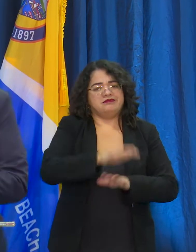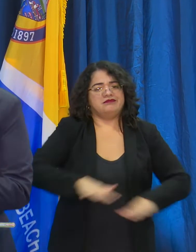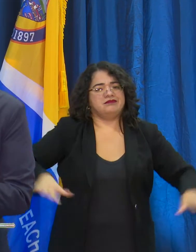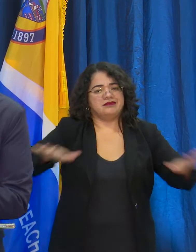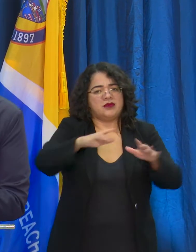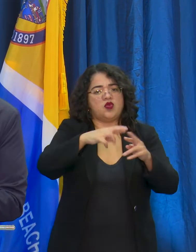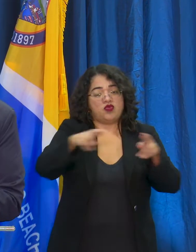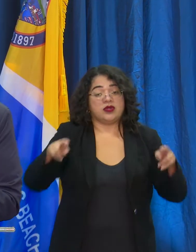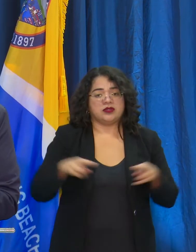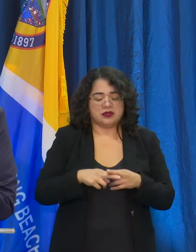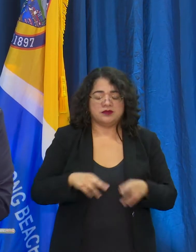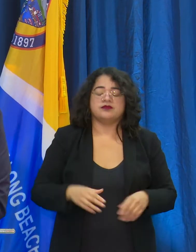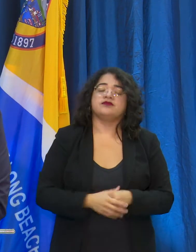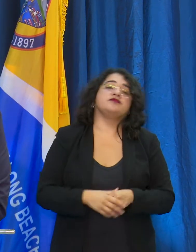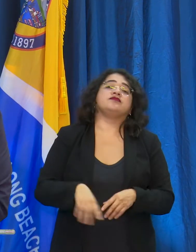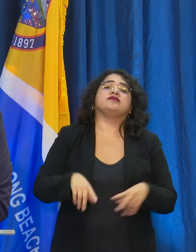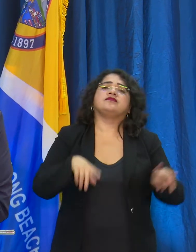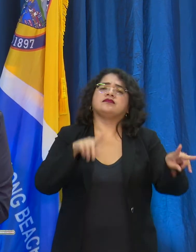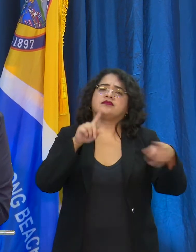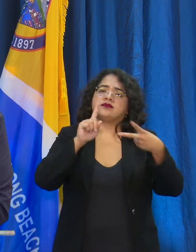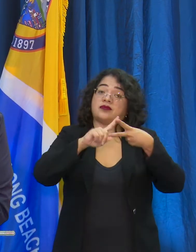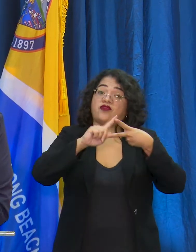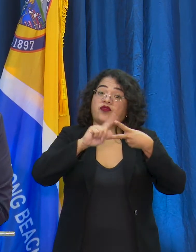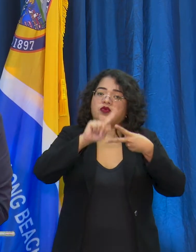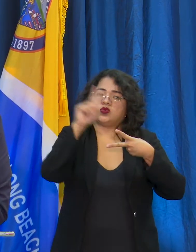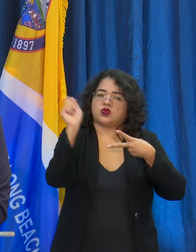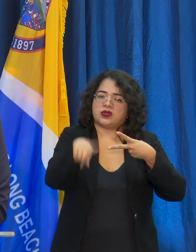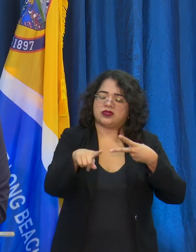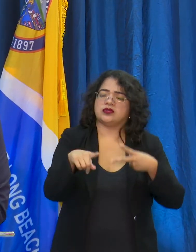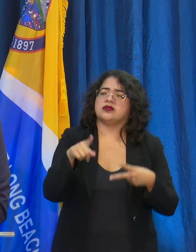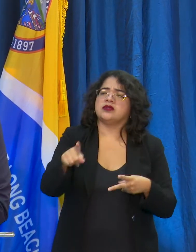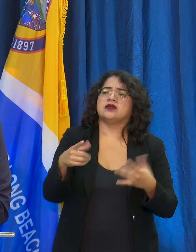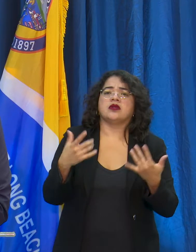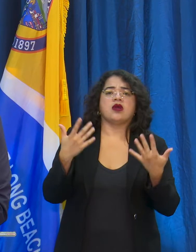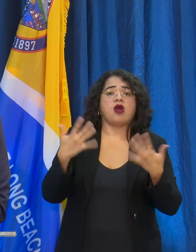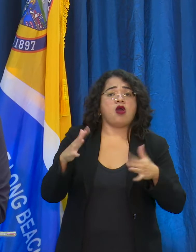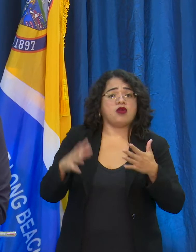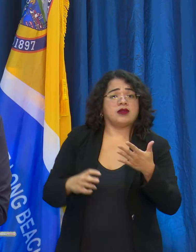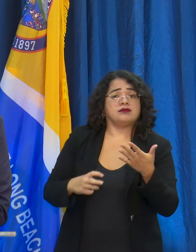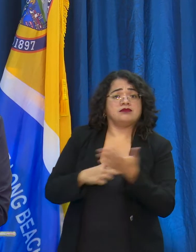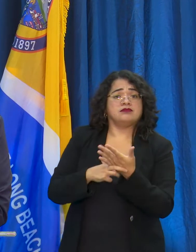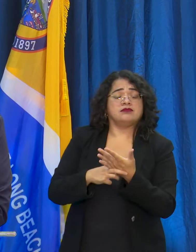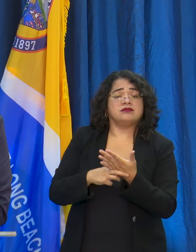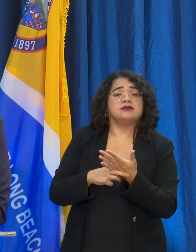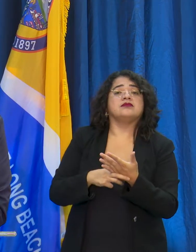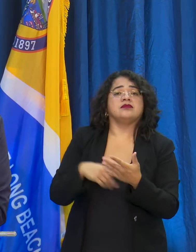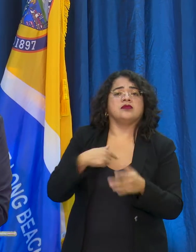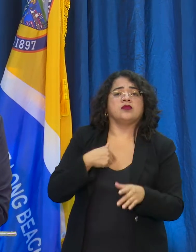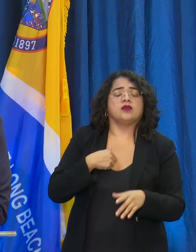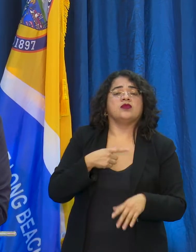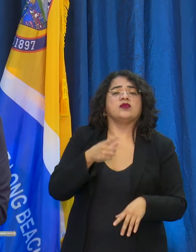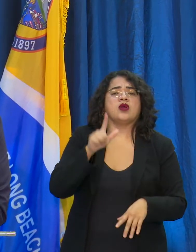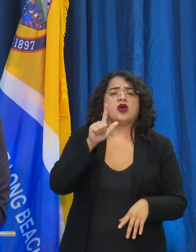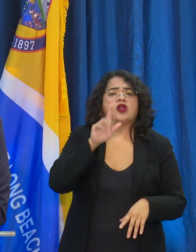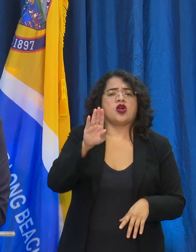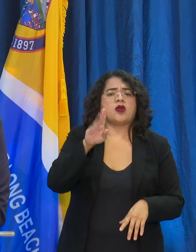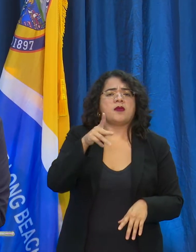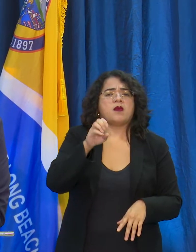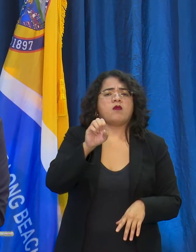The other question was about existing citations, and we do have that request in from the Long Beach Post and it's